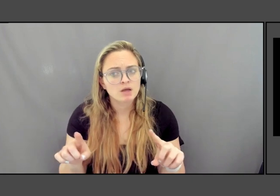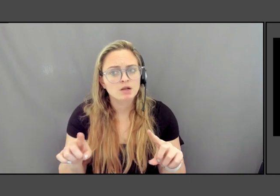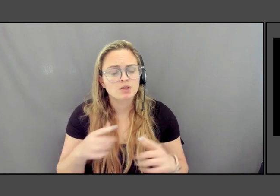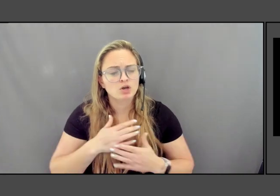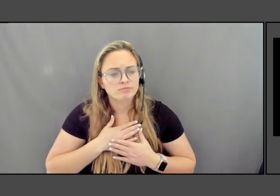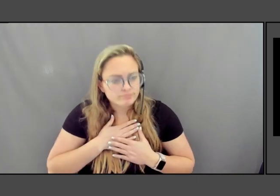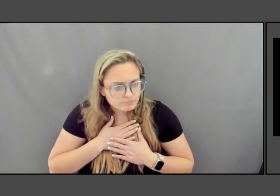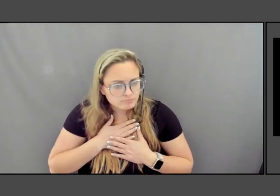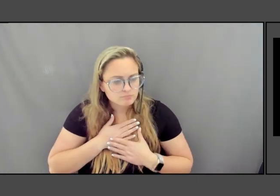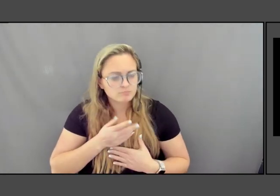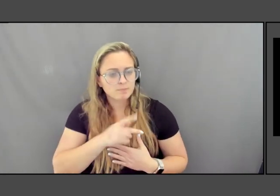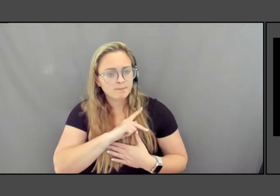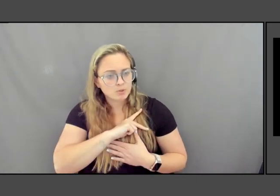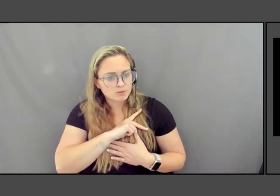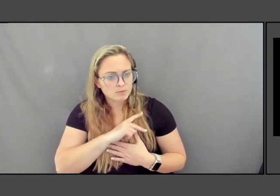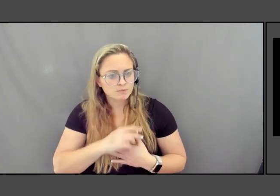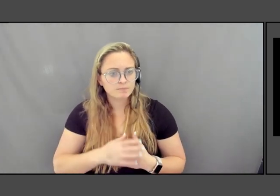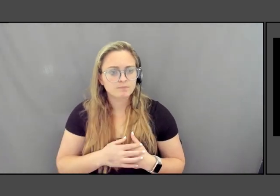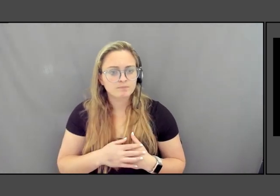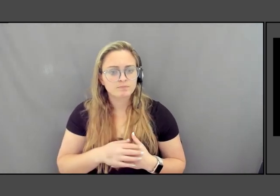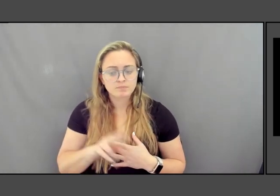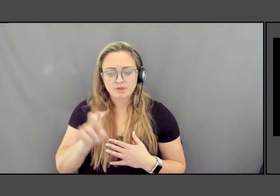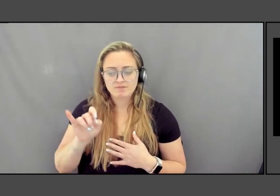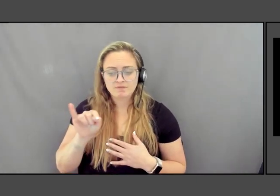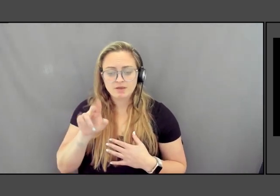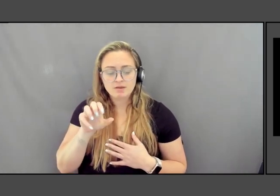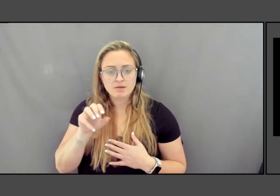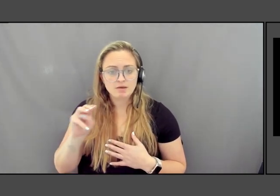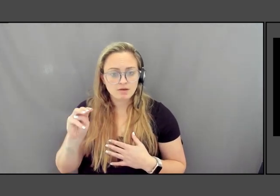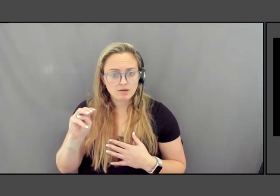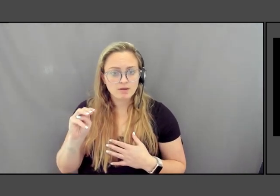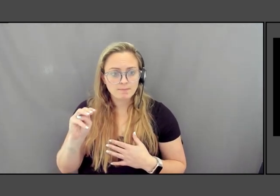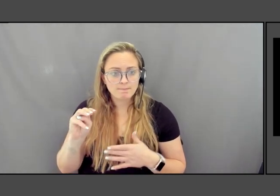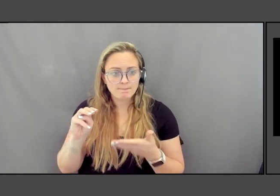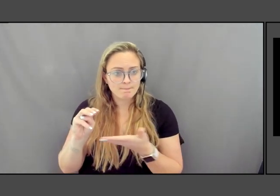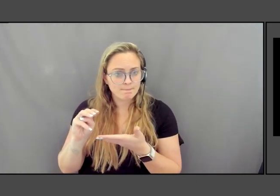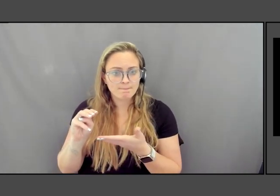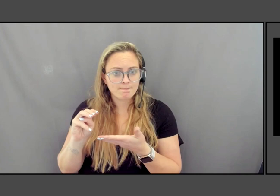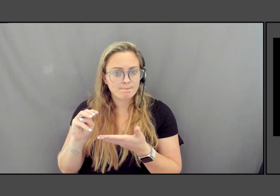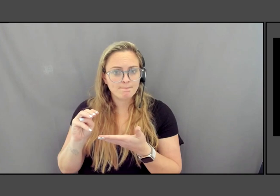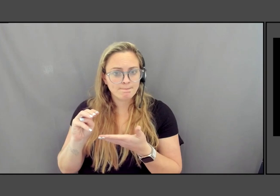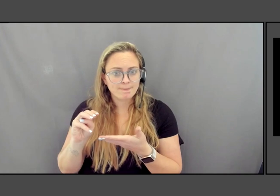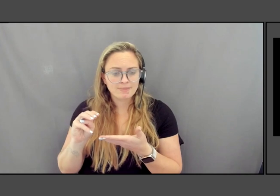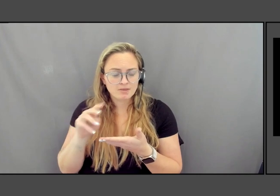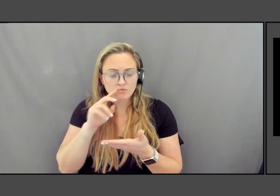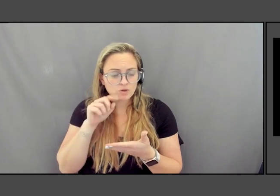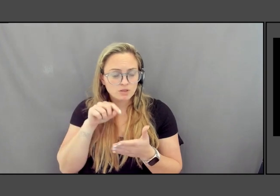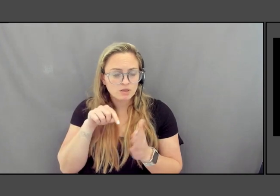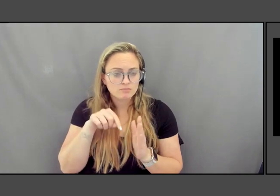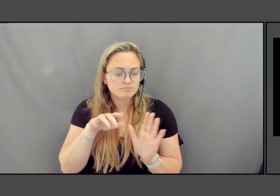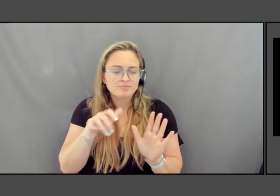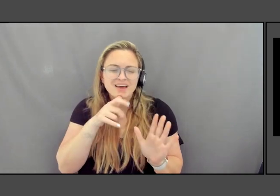The Vietnam, in a way, you get back down to it, and I don't want to really take the time to go into it too much.